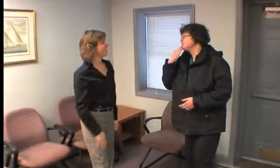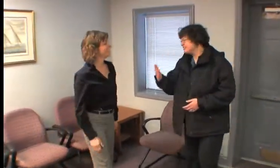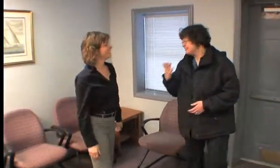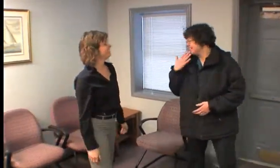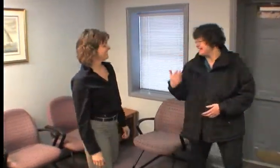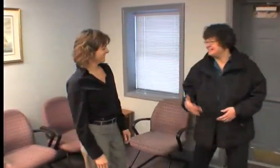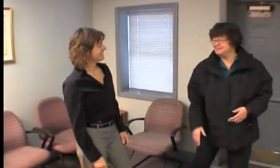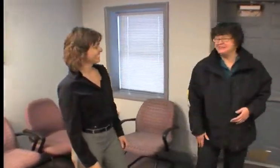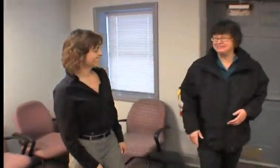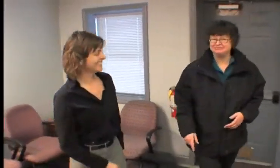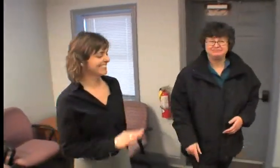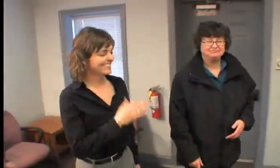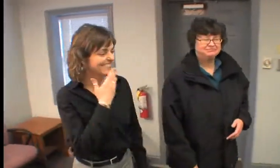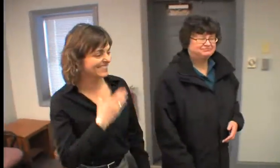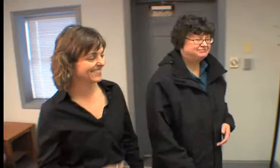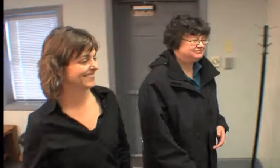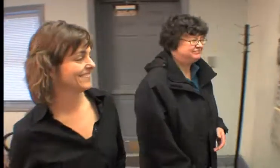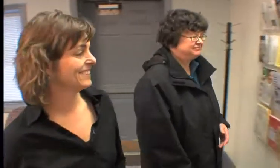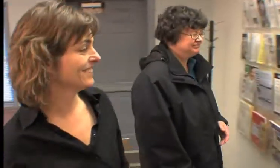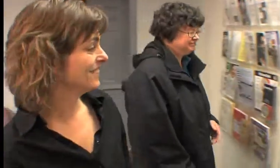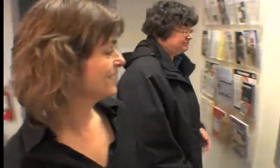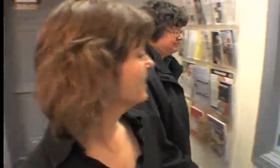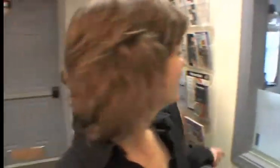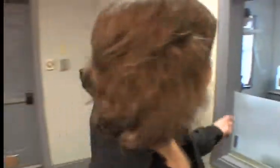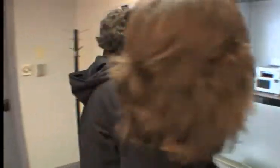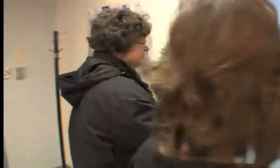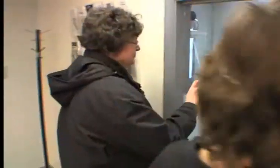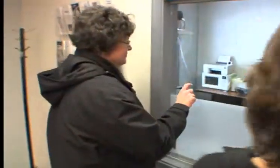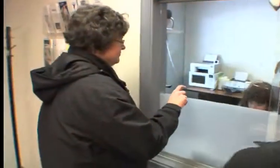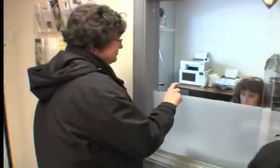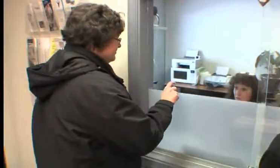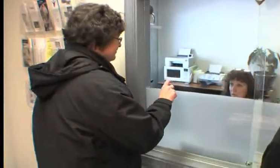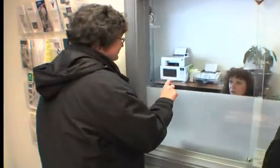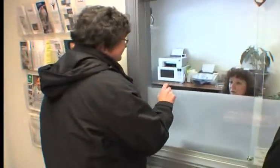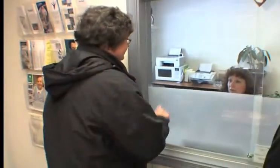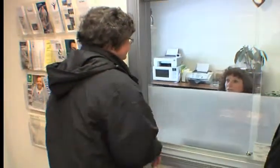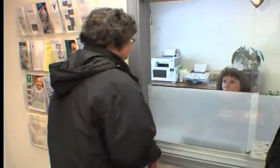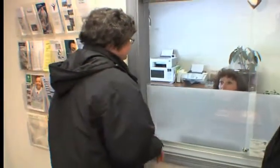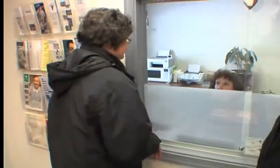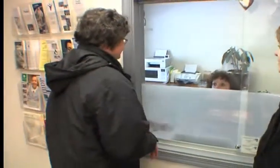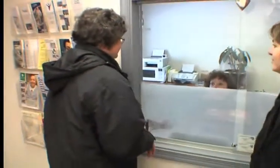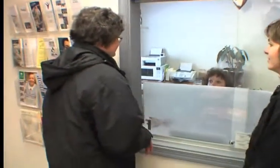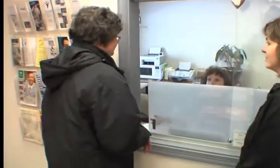NOT REALIZING THERE’S A SEPARATE AND DISTINCT CULTURE IN THE DEAF WORLD,